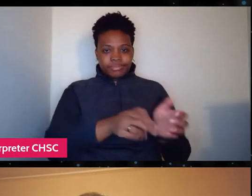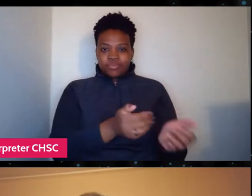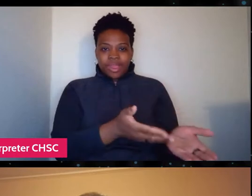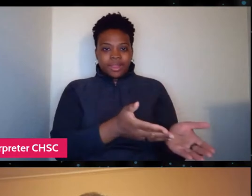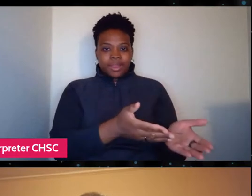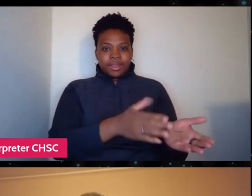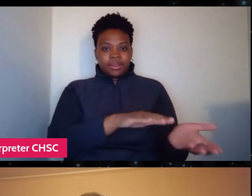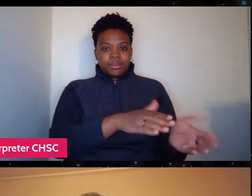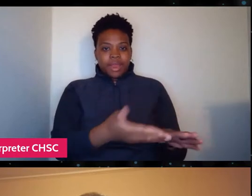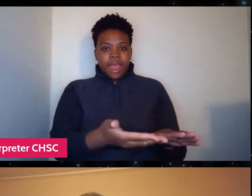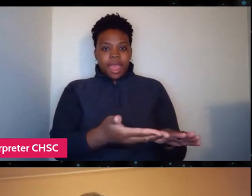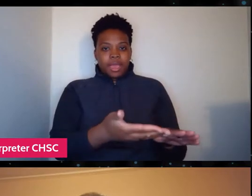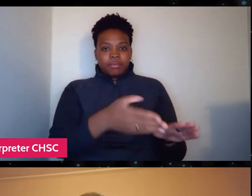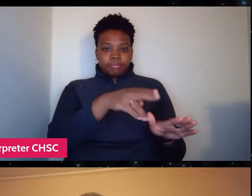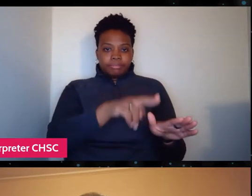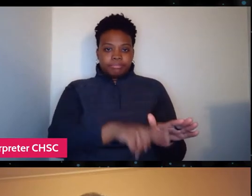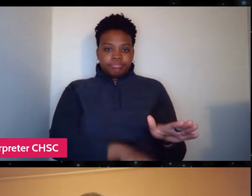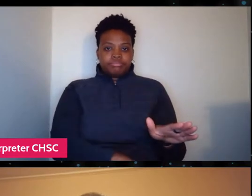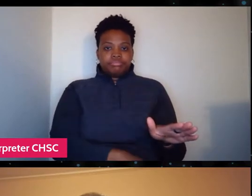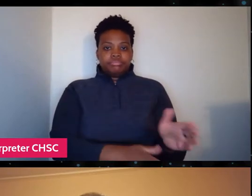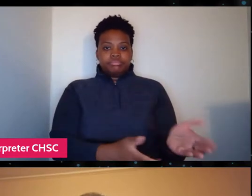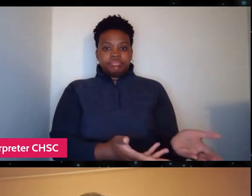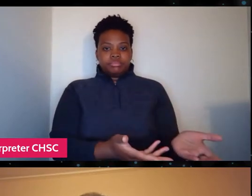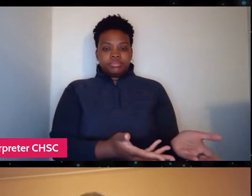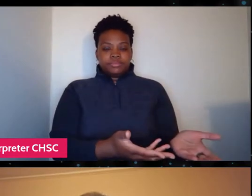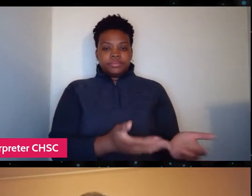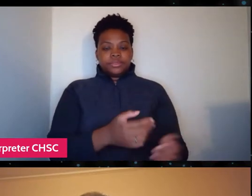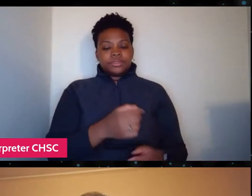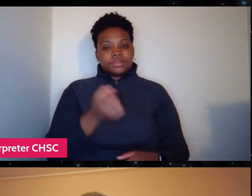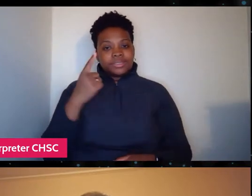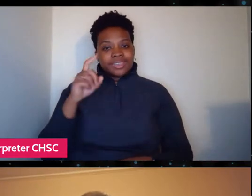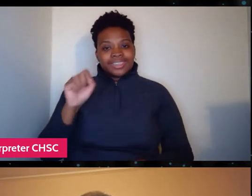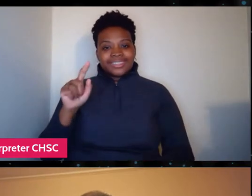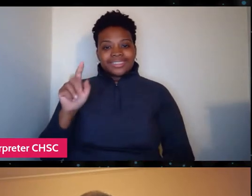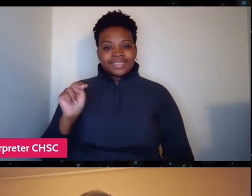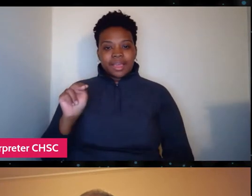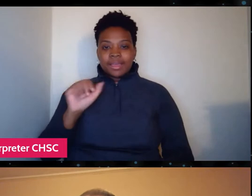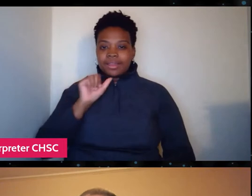And although Stan doesn't react to that inciting incident